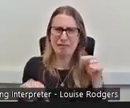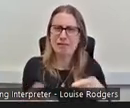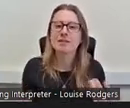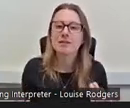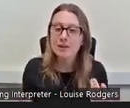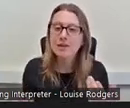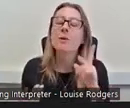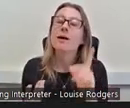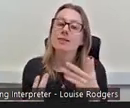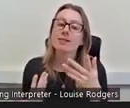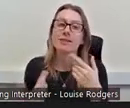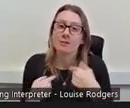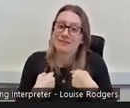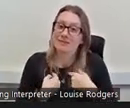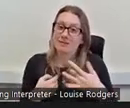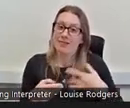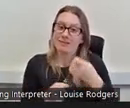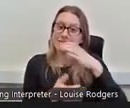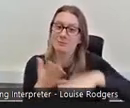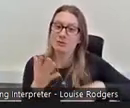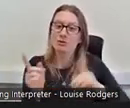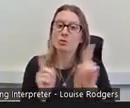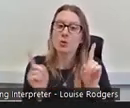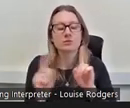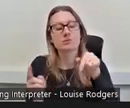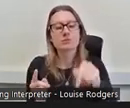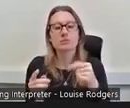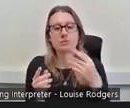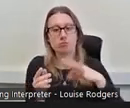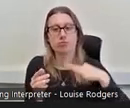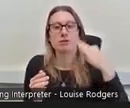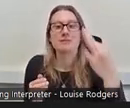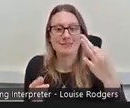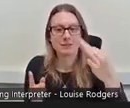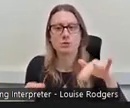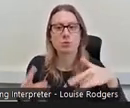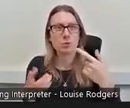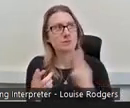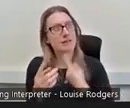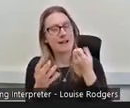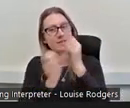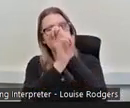me lived experience is a representation or having a representation of the experiences and choices